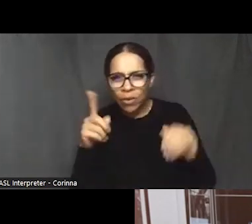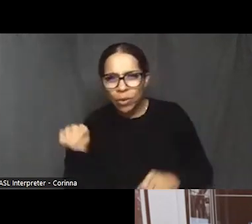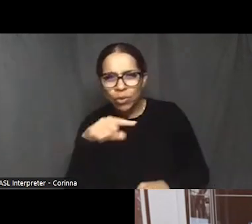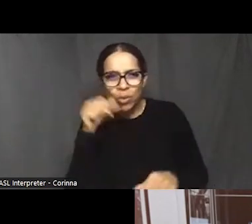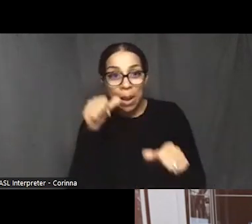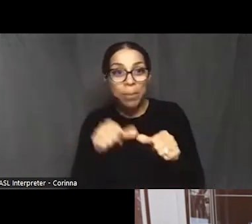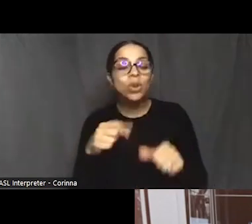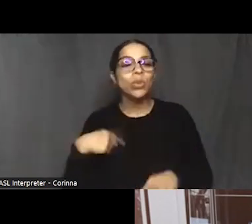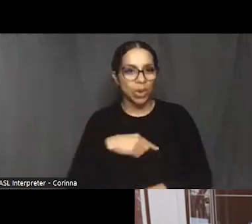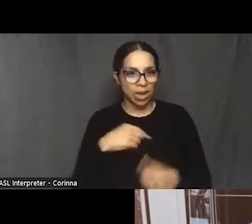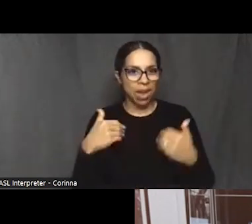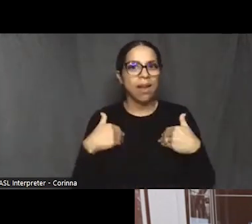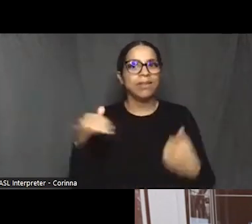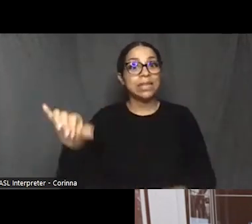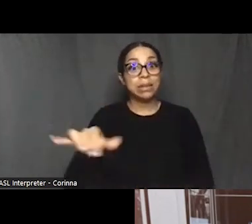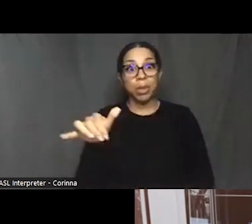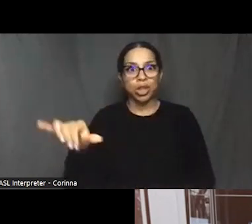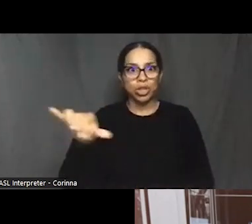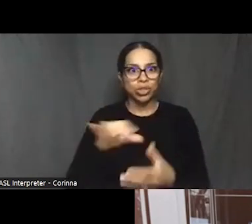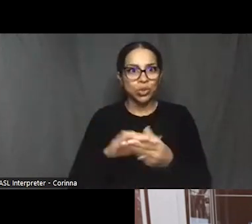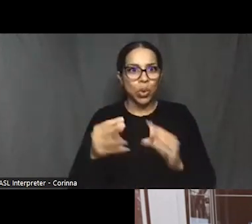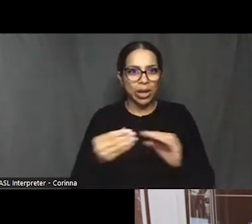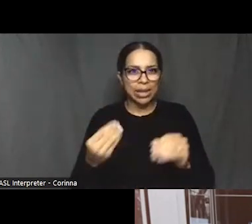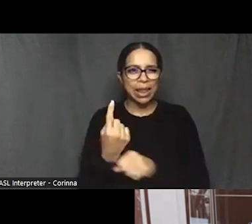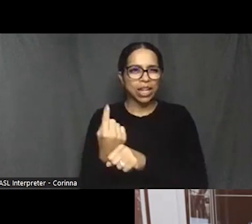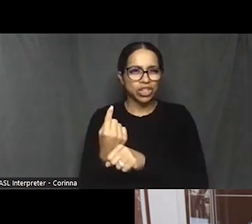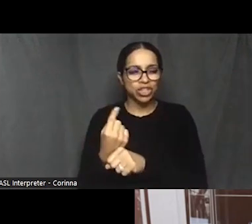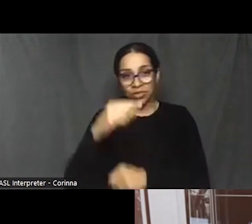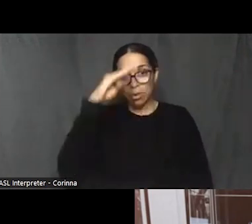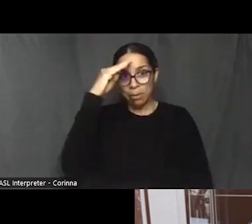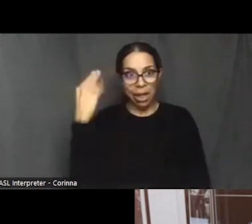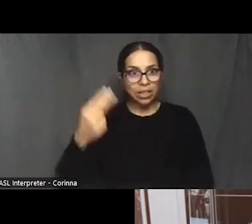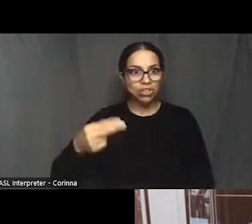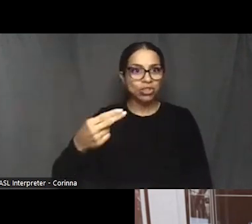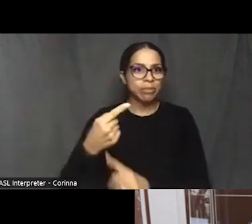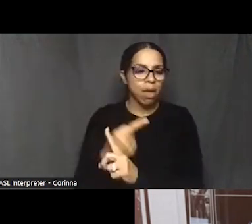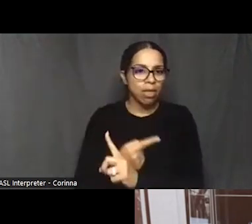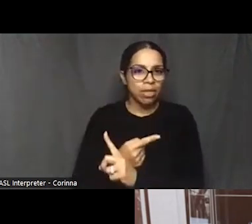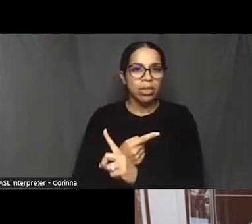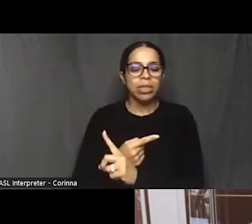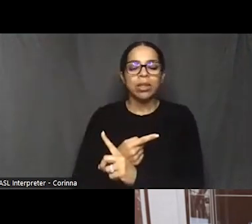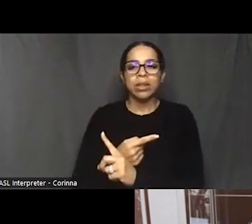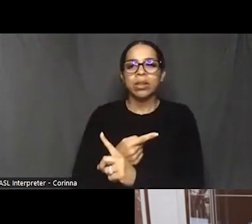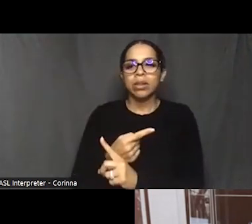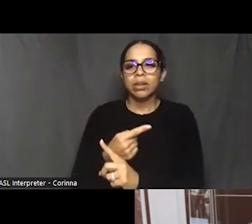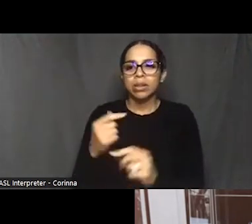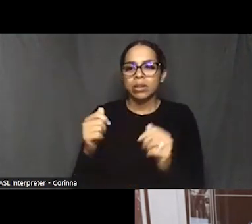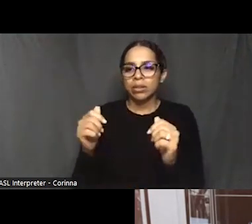last year for Black History Month with Chris Haley.